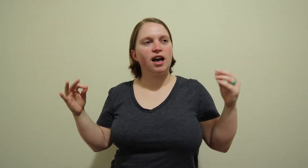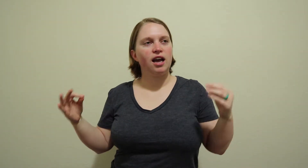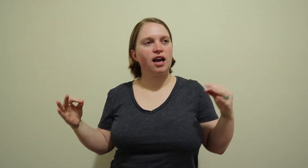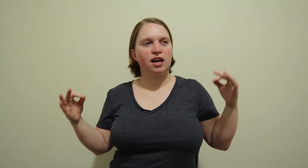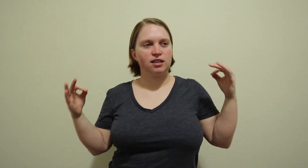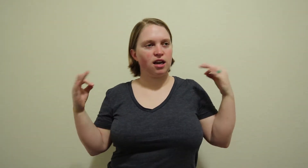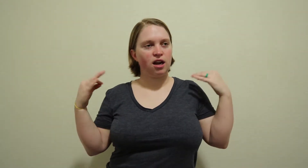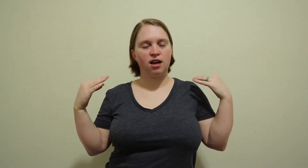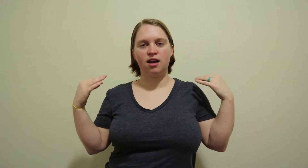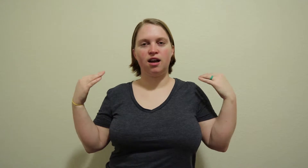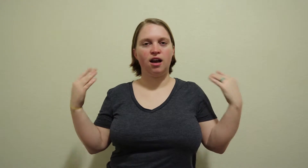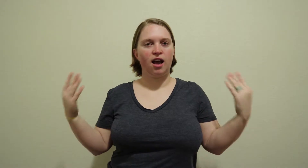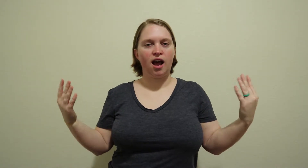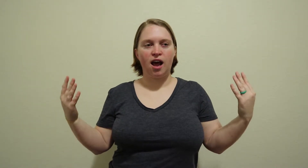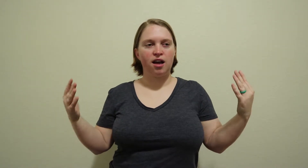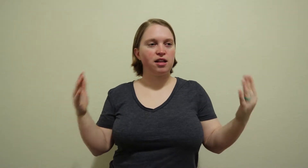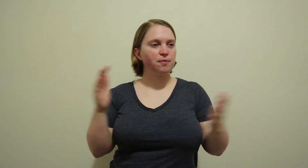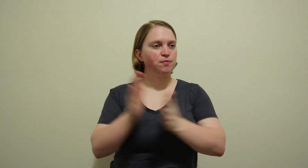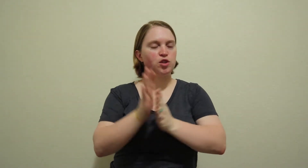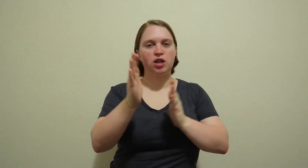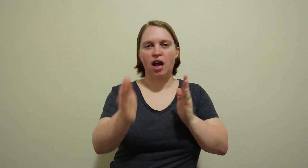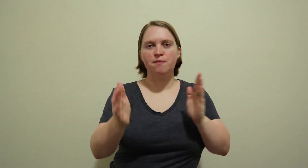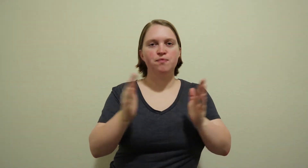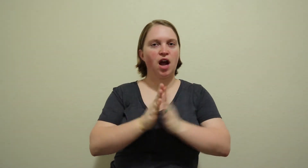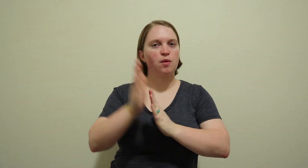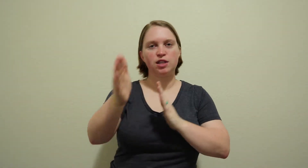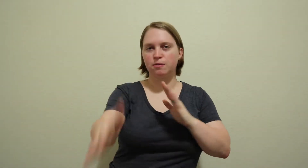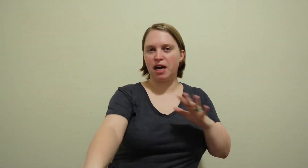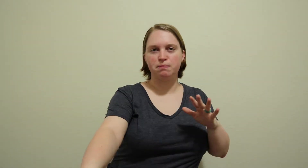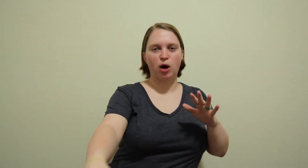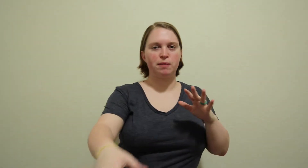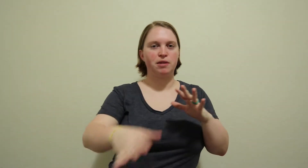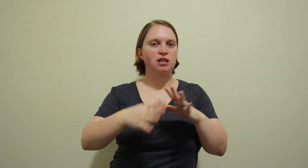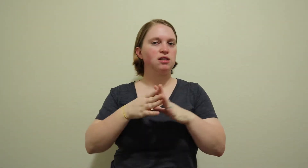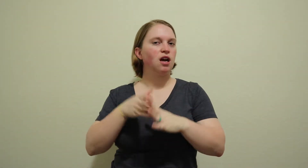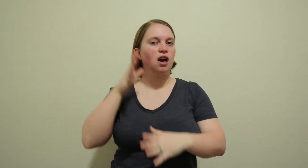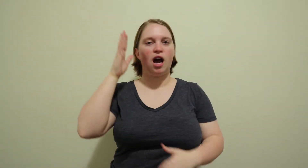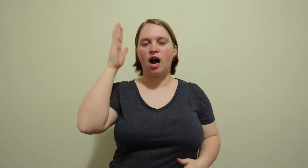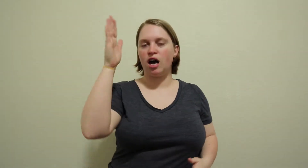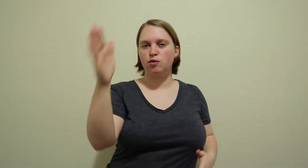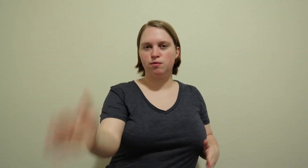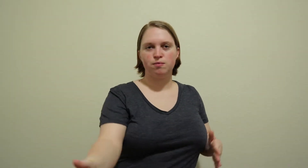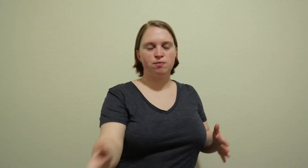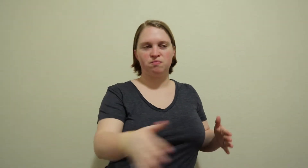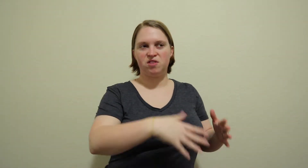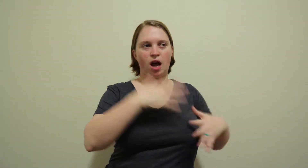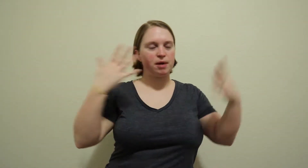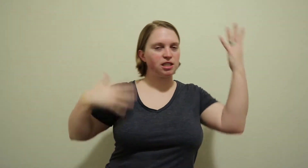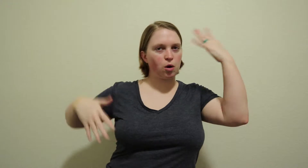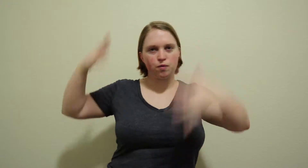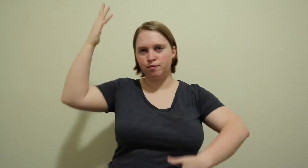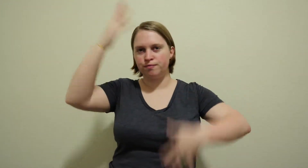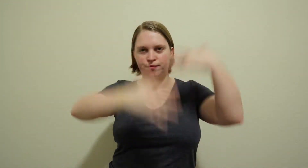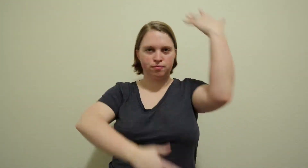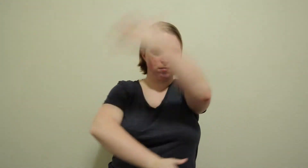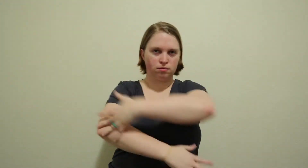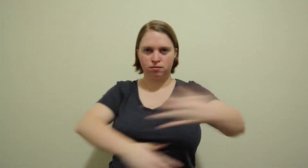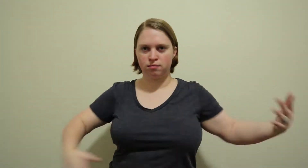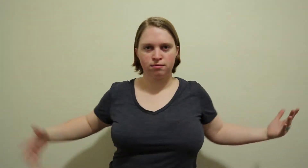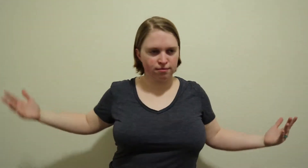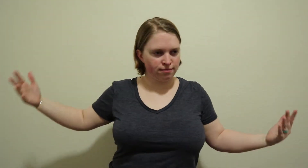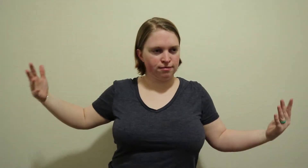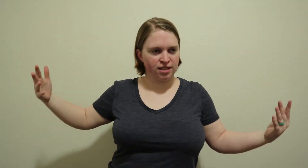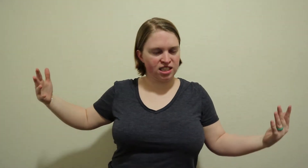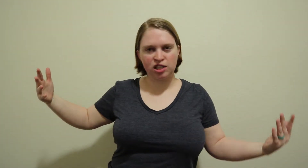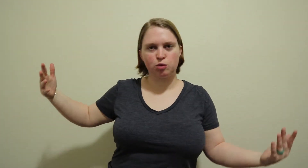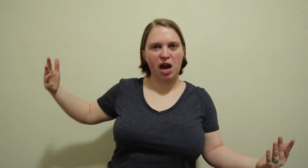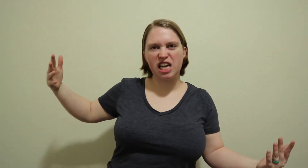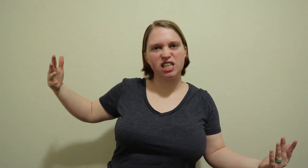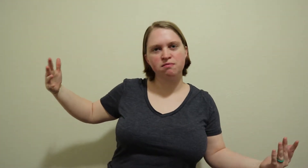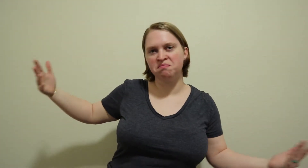and like today, I went to my appointment and I got myself situated